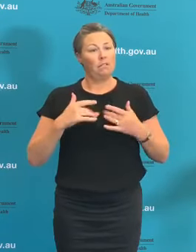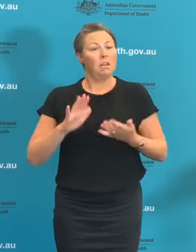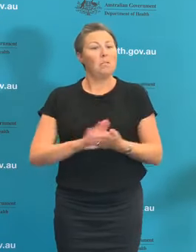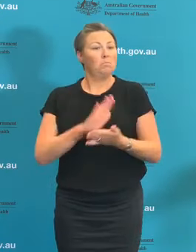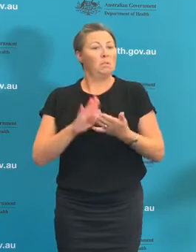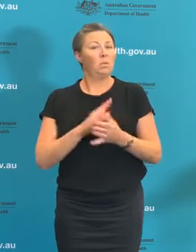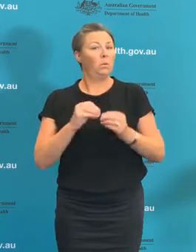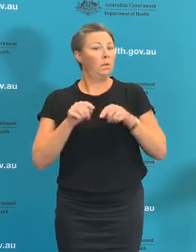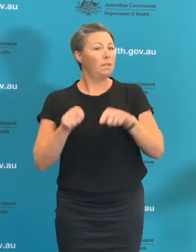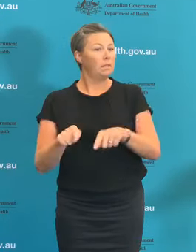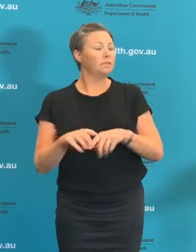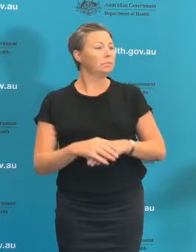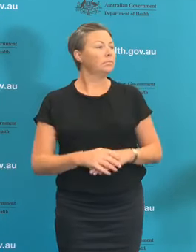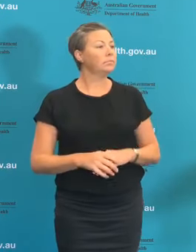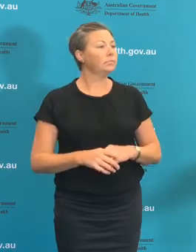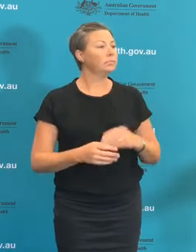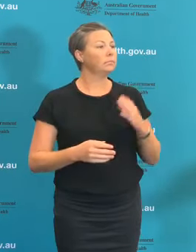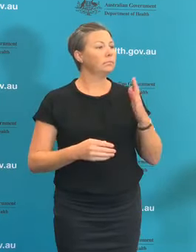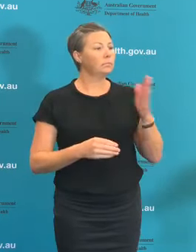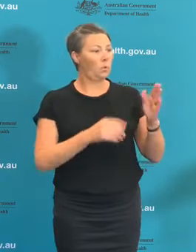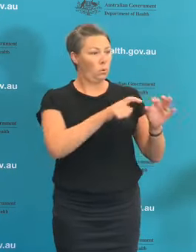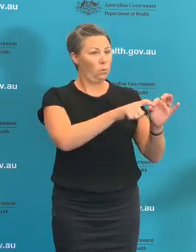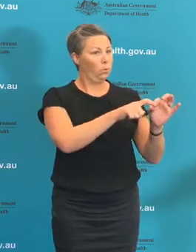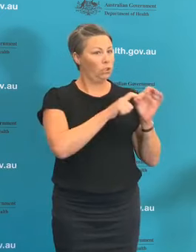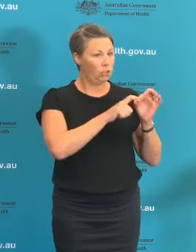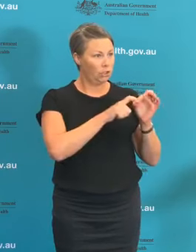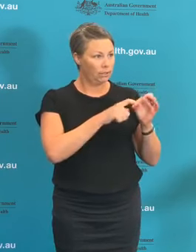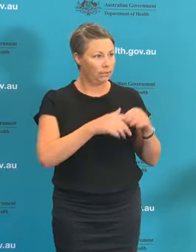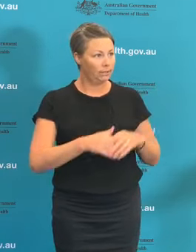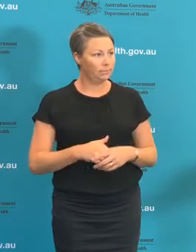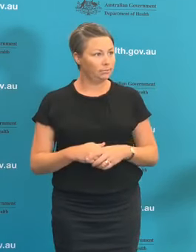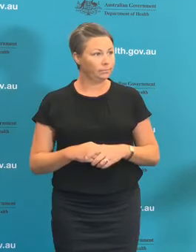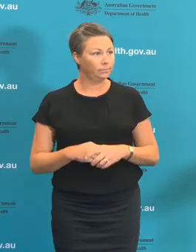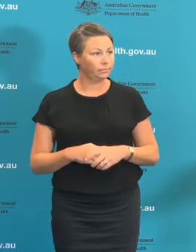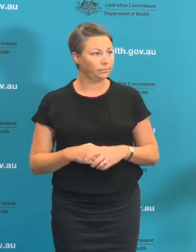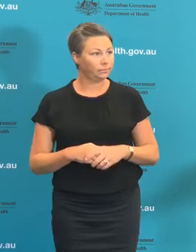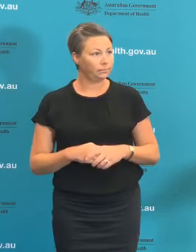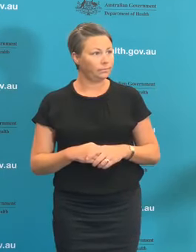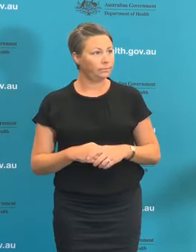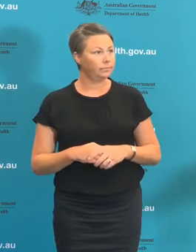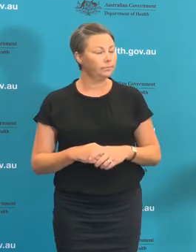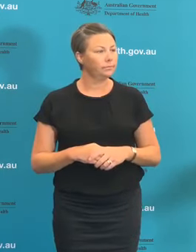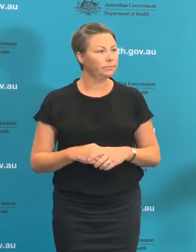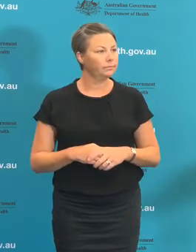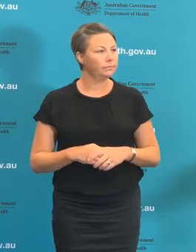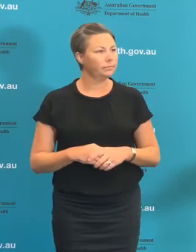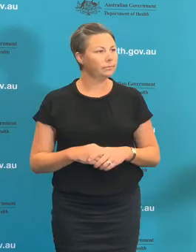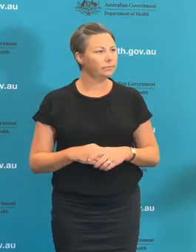What's your response to reports that billionaire Kerry Stokes was given an exemption